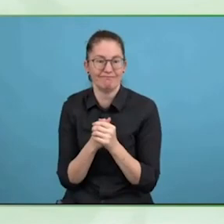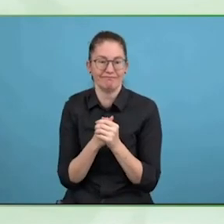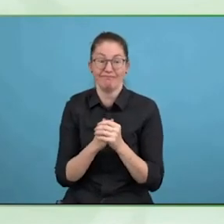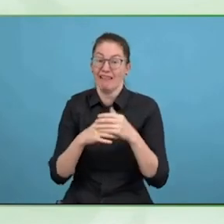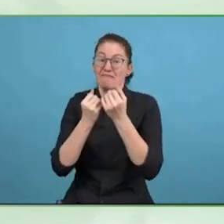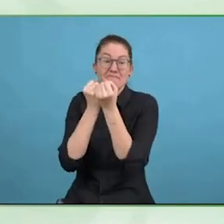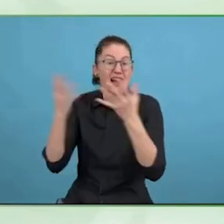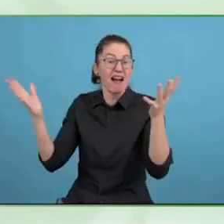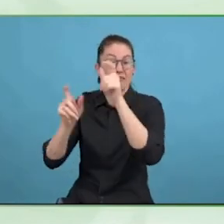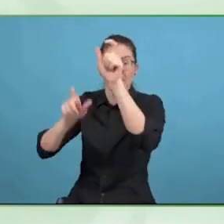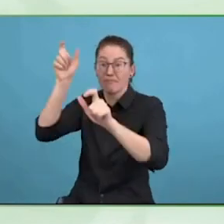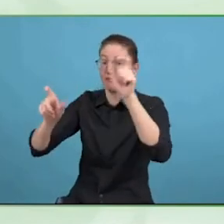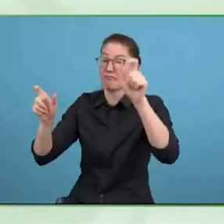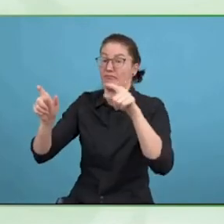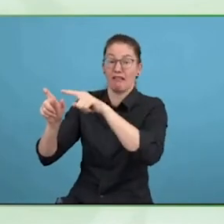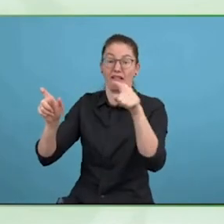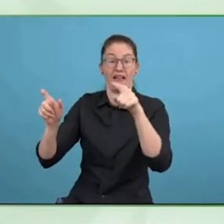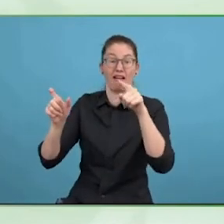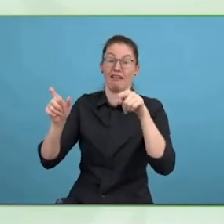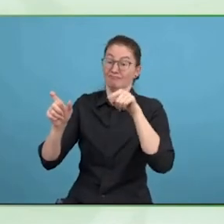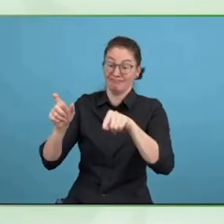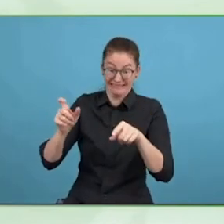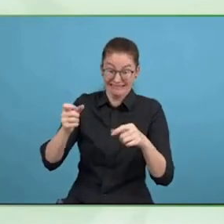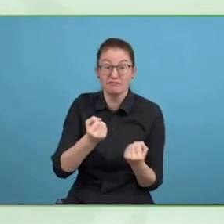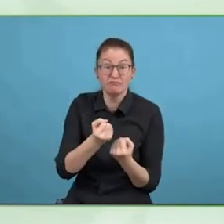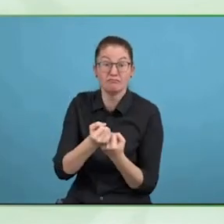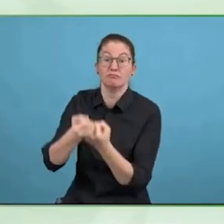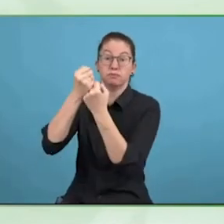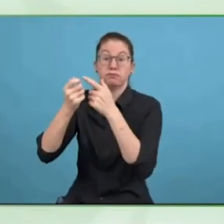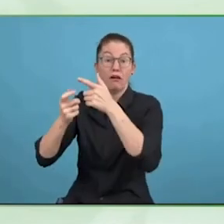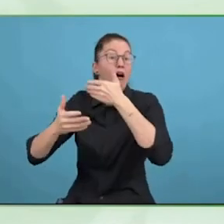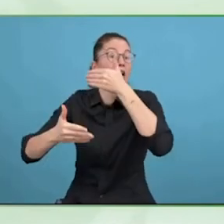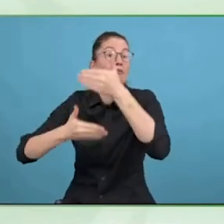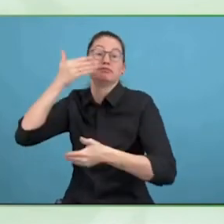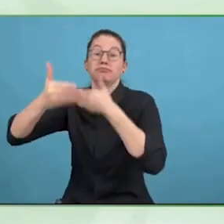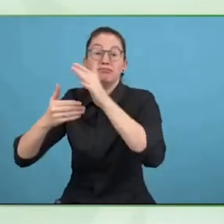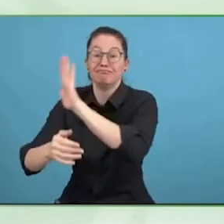requires bottom-up approaches, the involvement of everyone, and users,